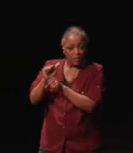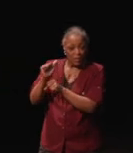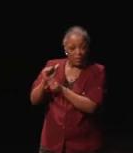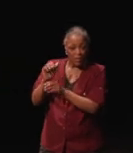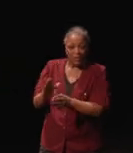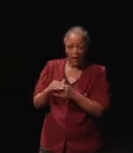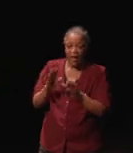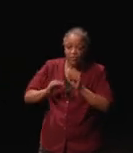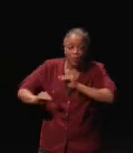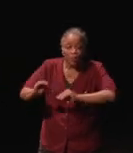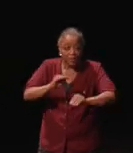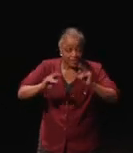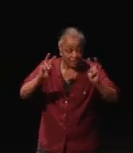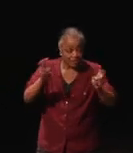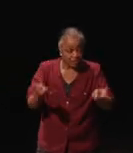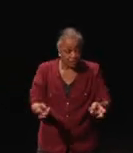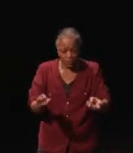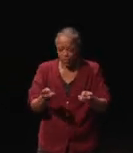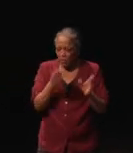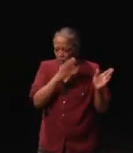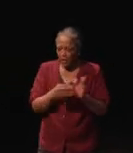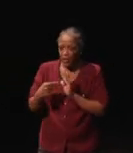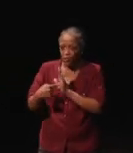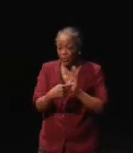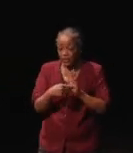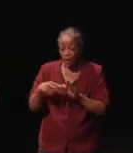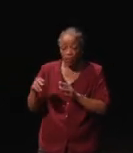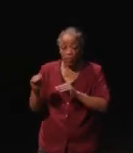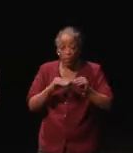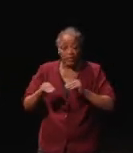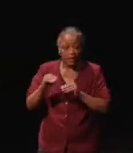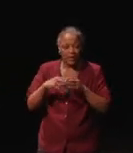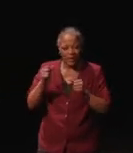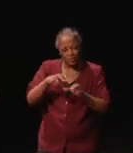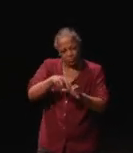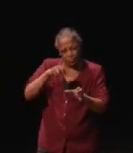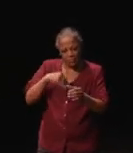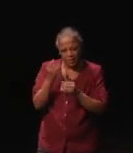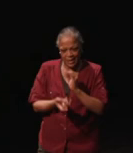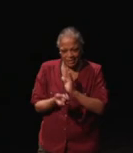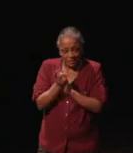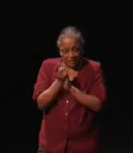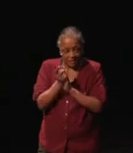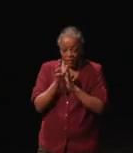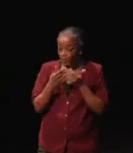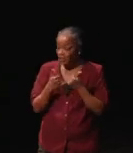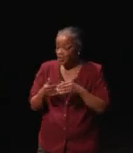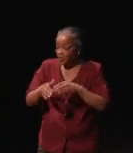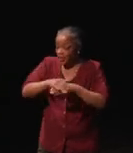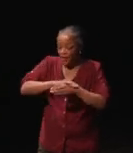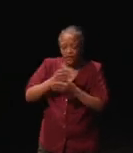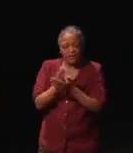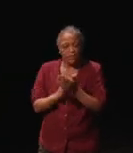mobility issues who is going to represent mobility, but he had to drop out the last second but we still covered some of his area because I